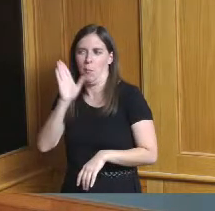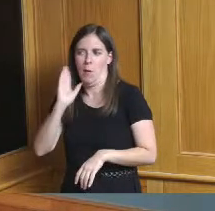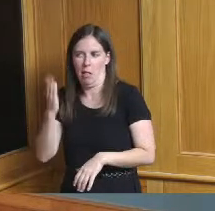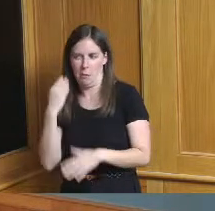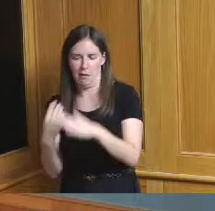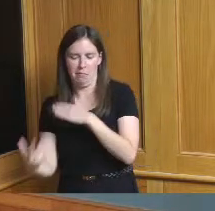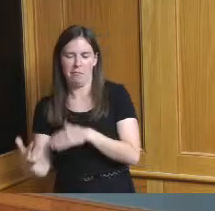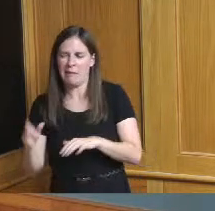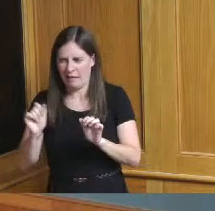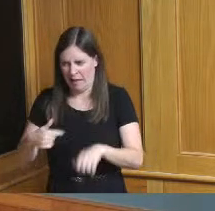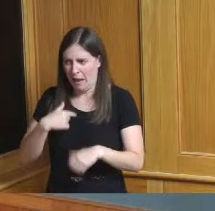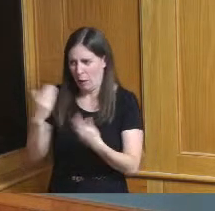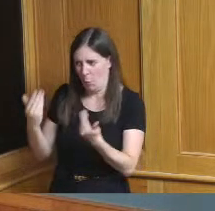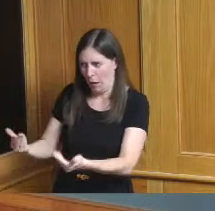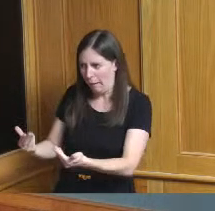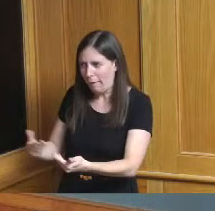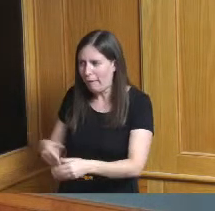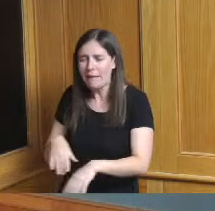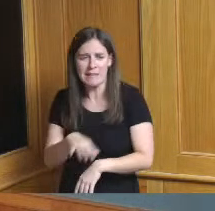can I tell it Paul if you'd like to troll it